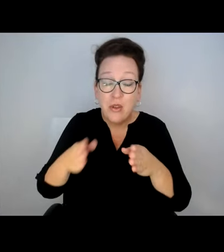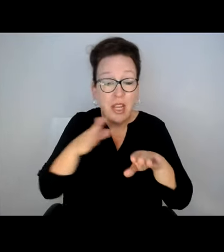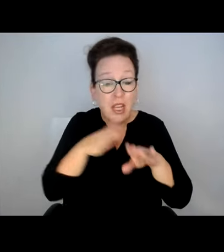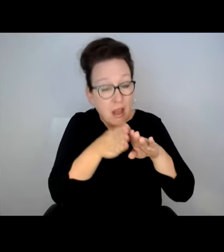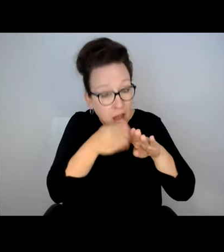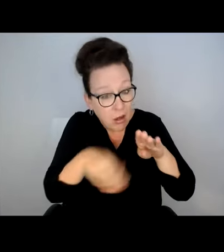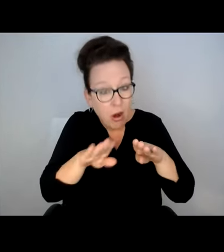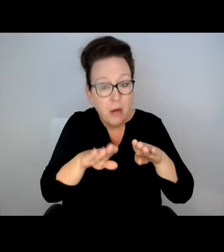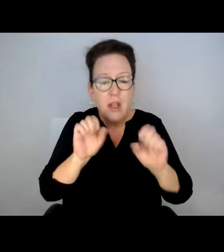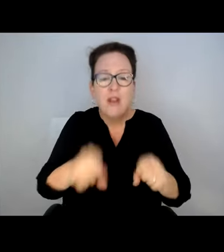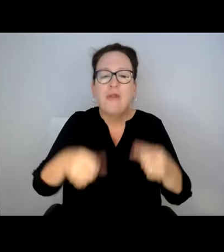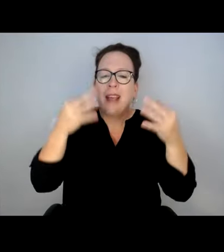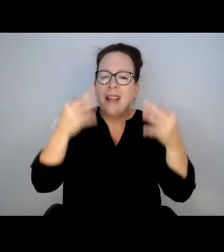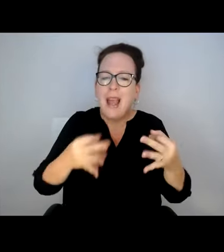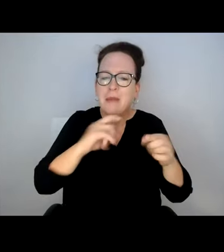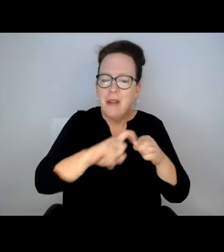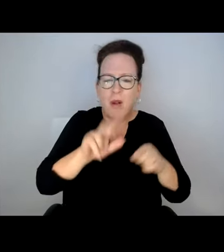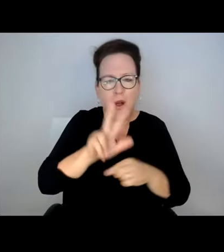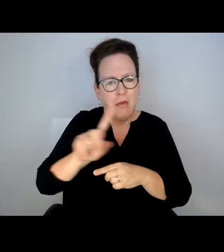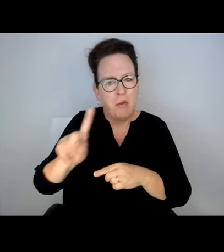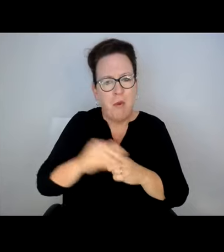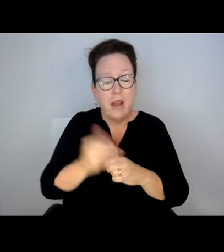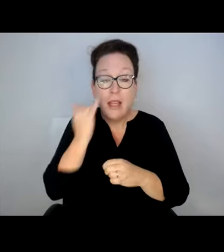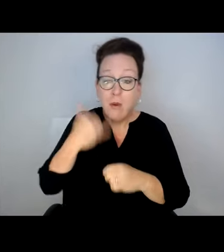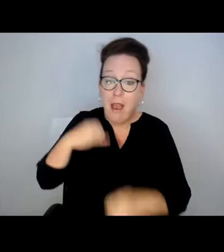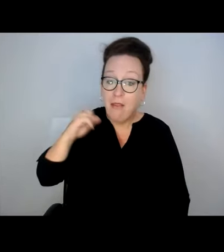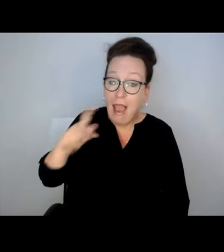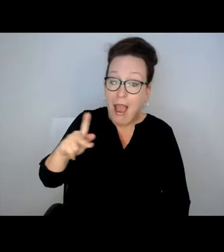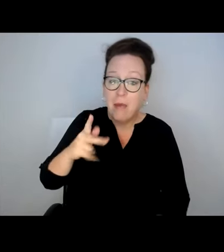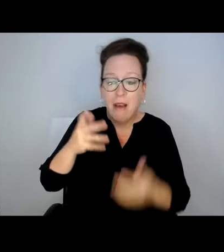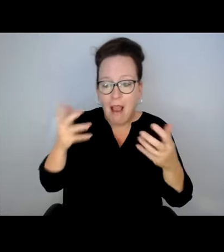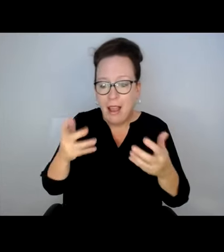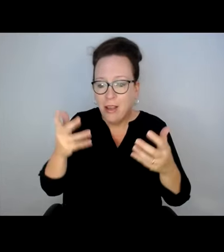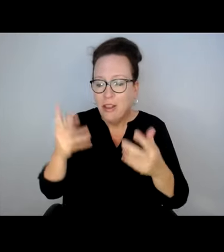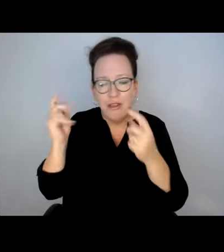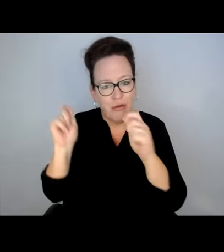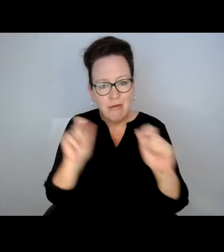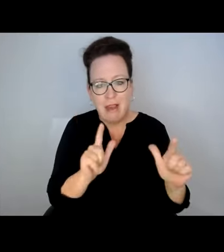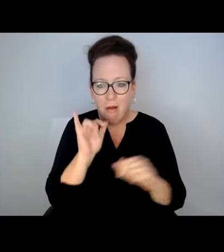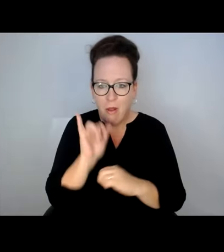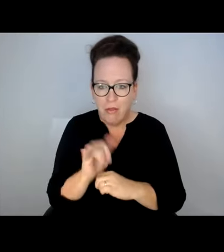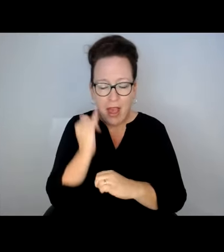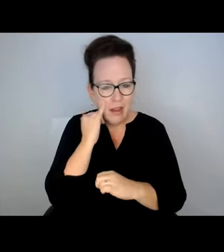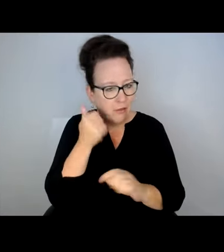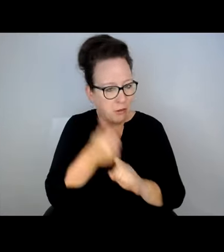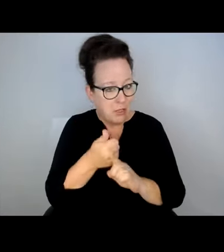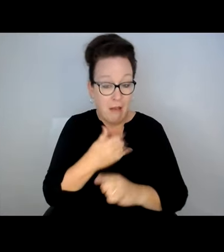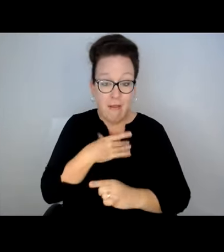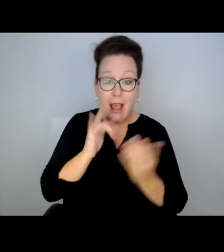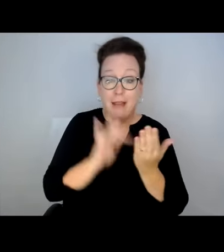IF YOU SEE UNSHOVELLED SIDEWALK OR CURB RAMPS, YOU CAN ABSOLUTELY CALL 311. IF YOU HAVE THE APP, I